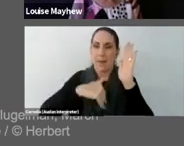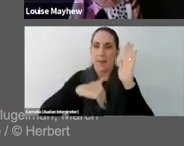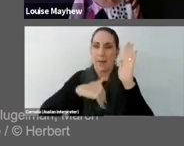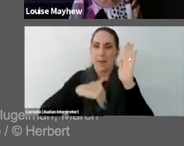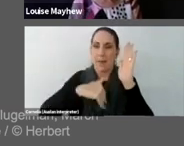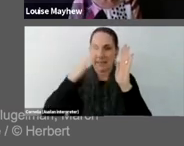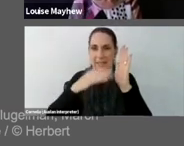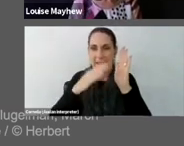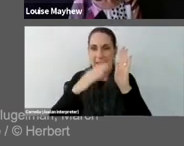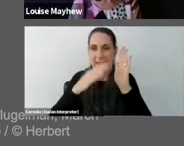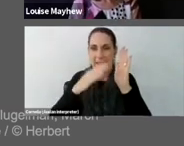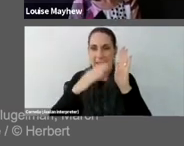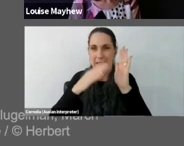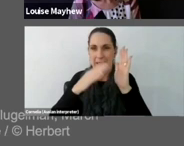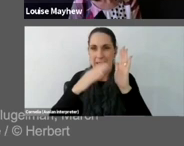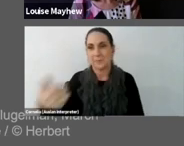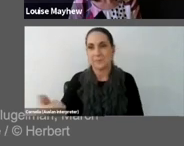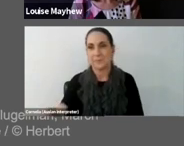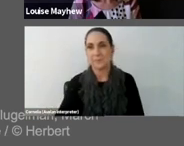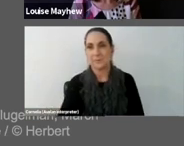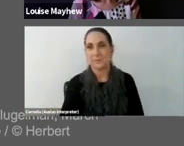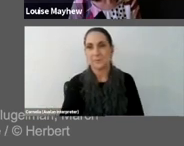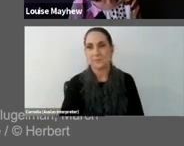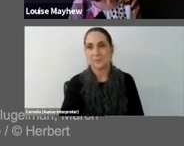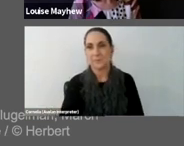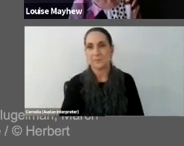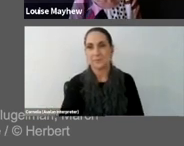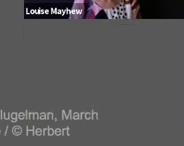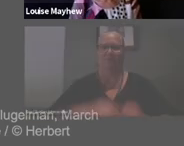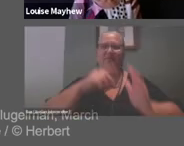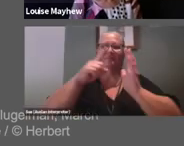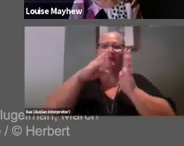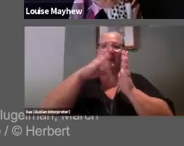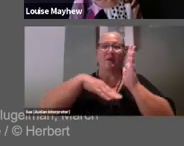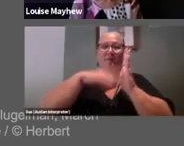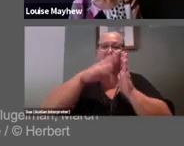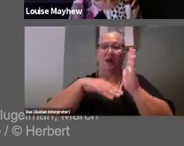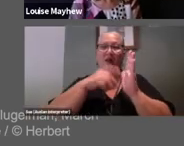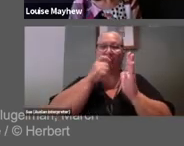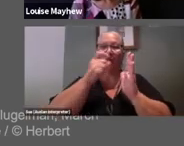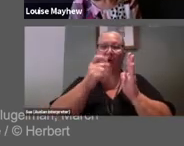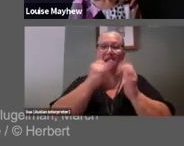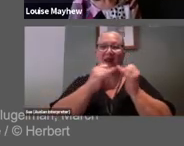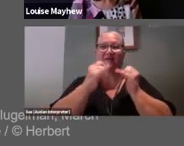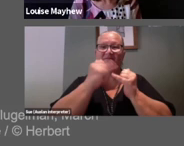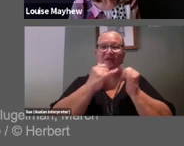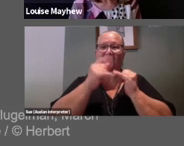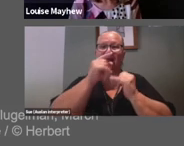Ono painted the word ‘yes’ in teeny tiny letters on the ceiling, so small that you